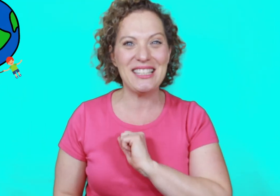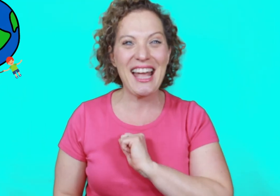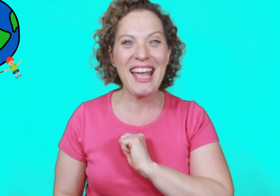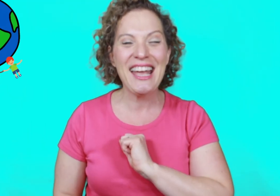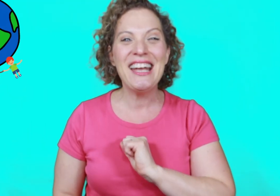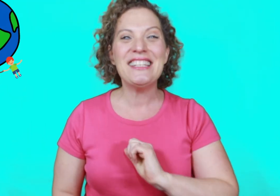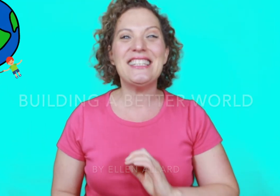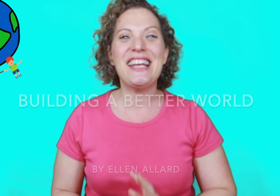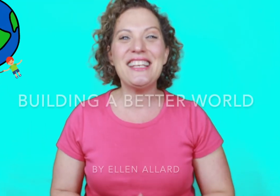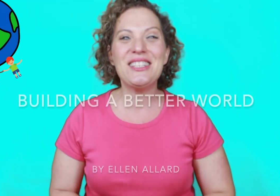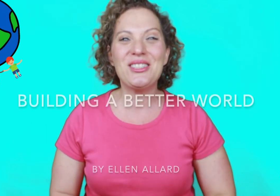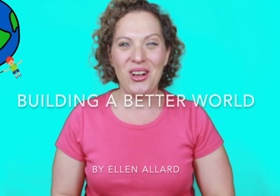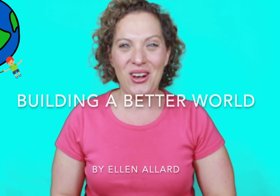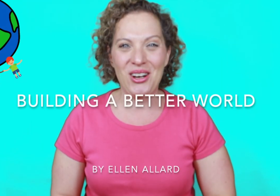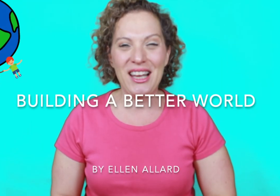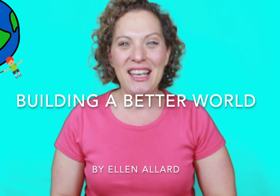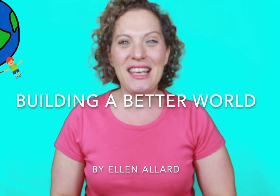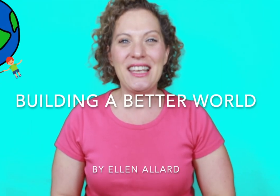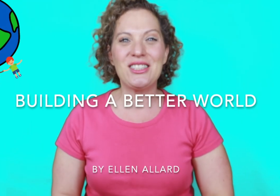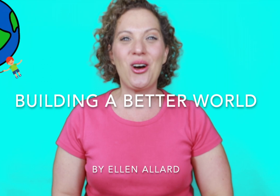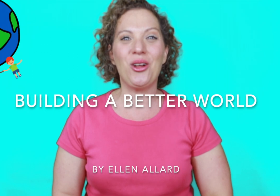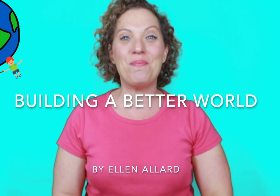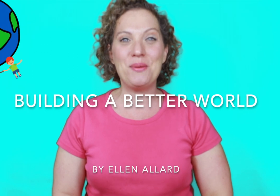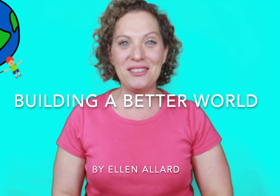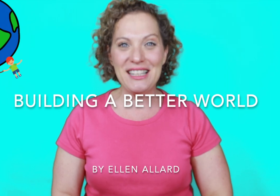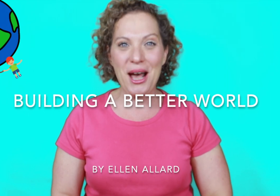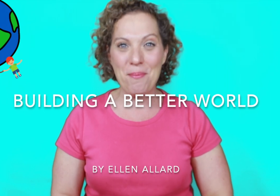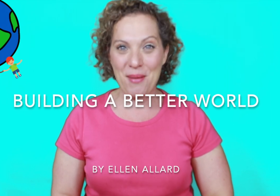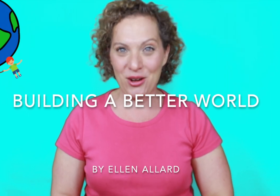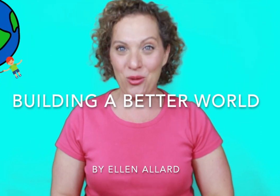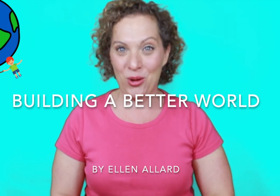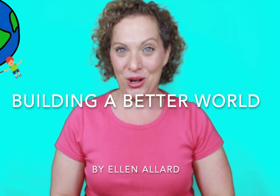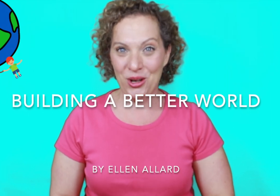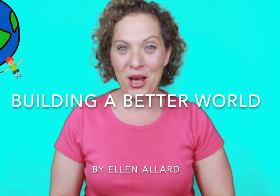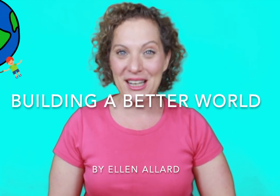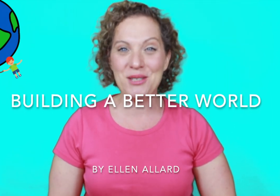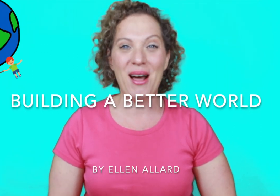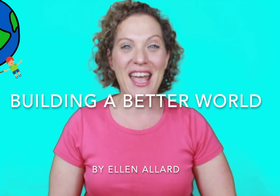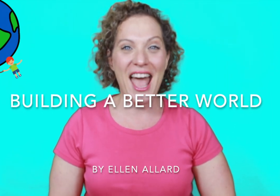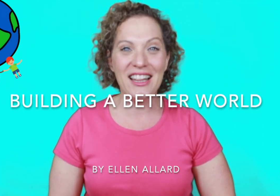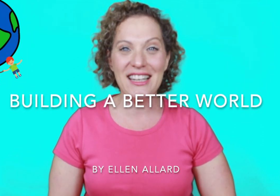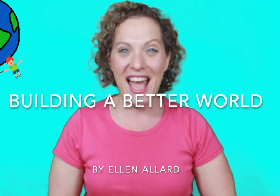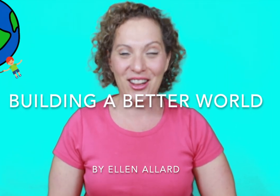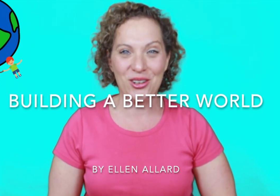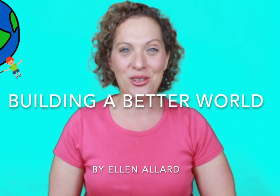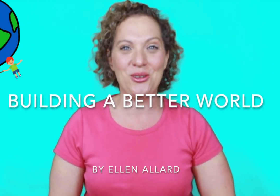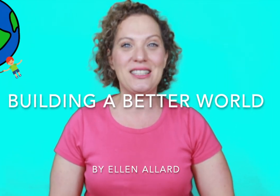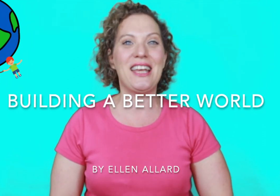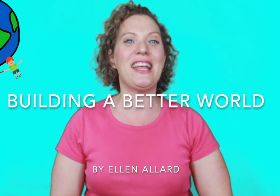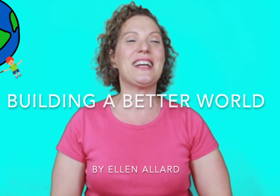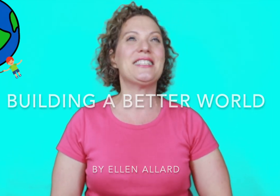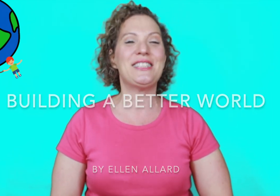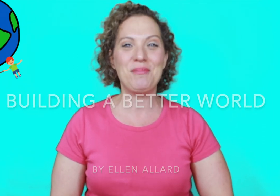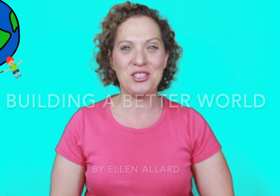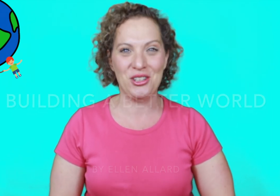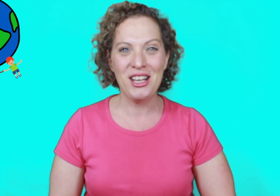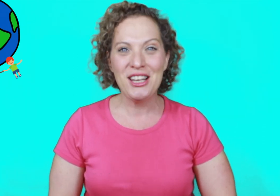today. today's song is called Building A Better World. It is by Ellen Allard who is an exceptional